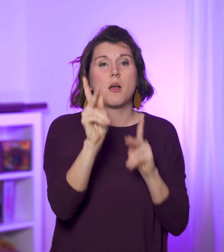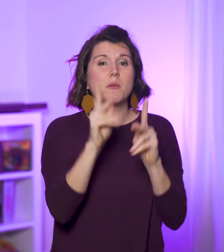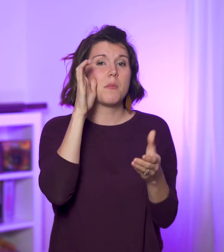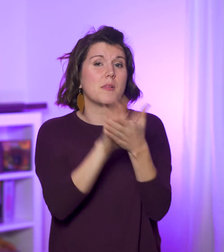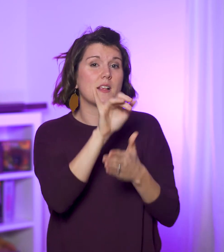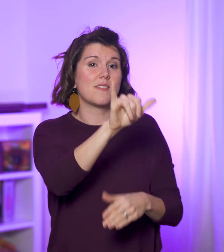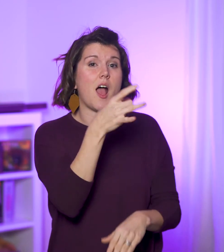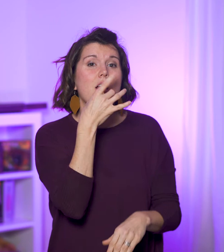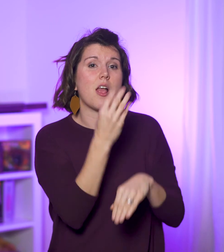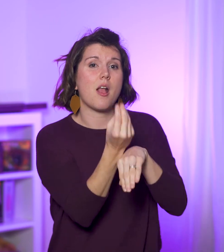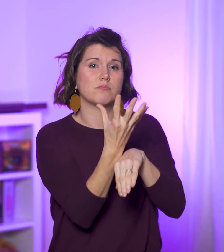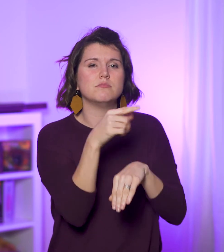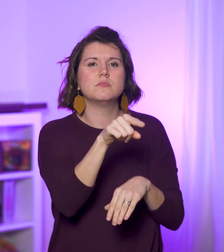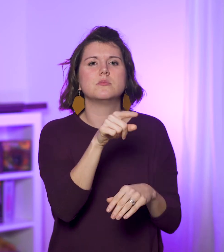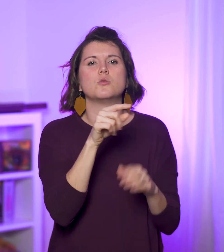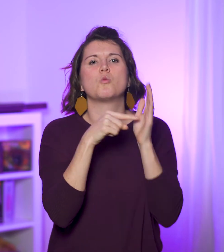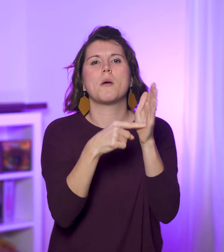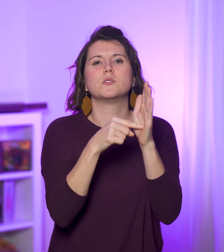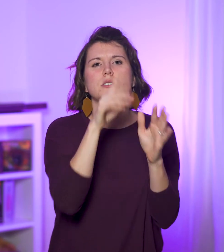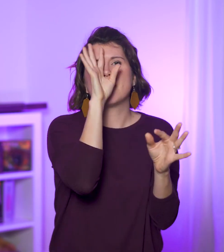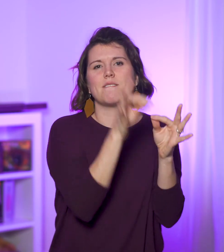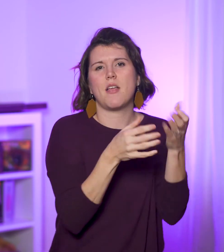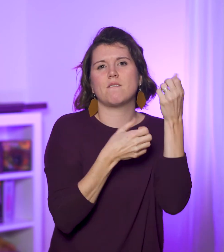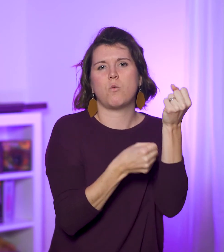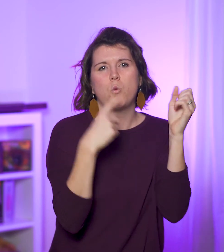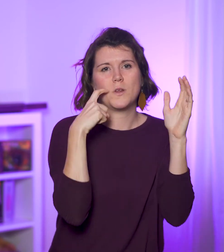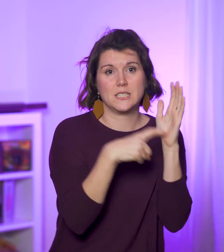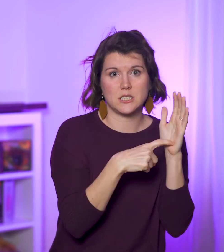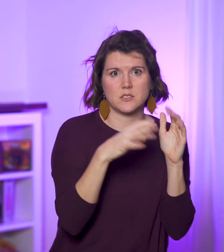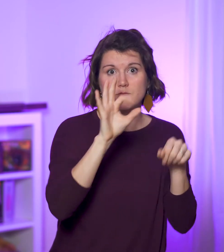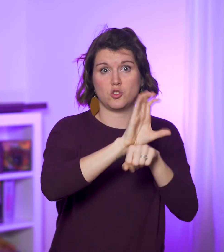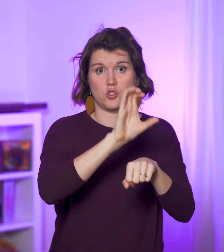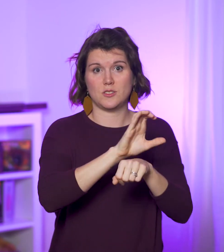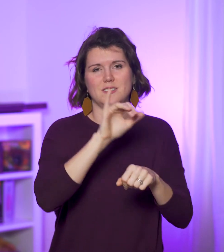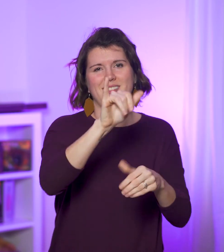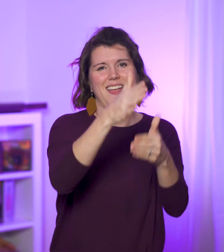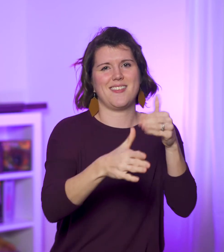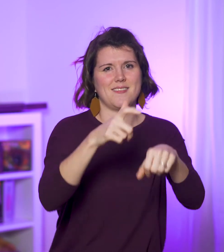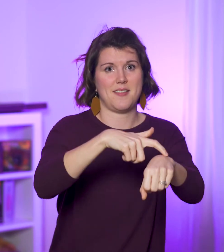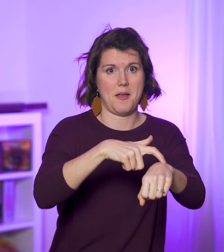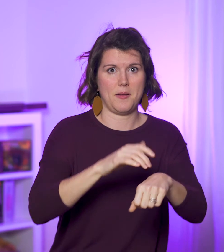some believe the lampstands represent the faithful witness of the church in the end times.